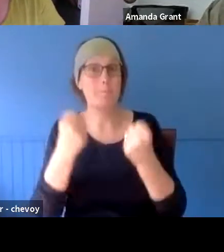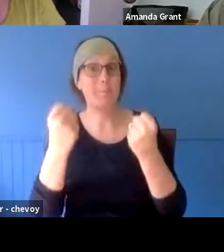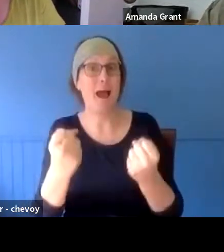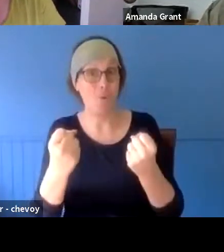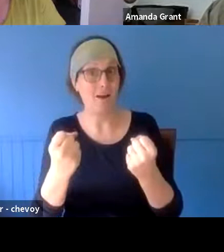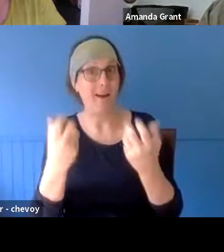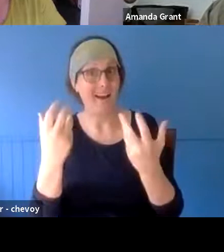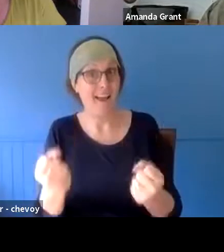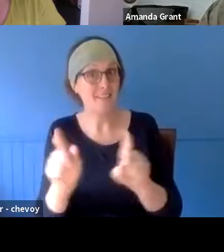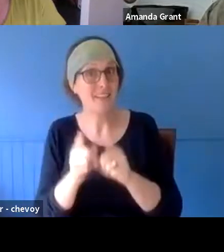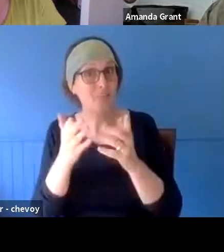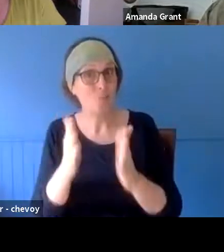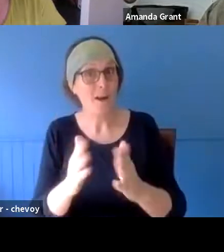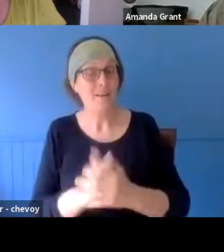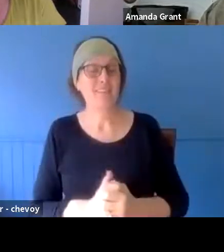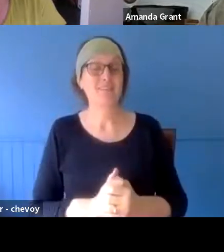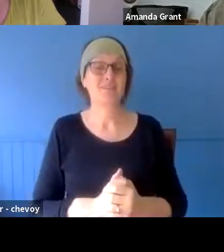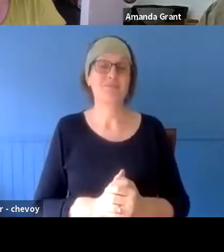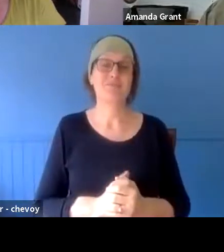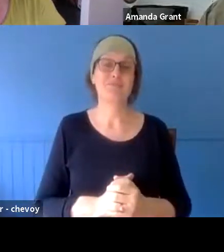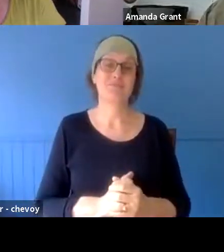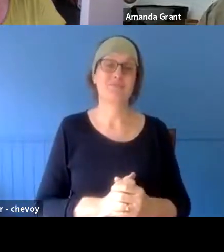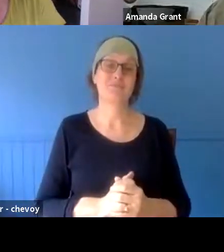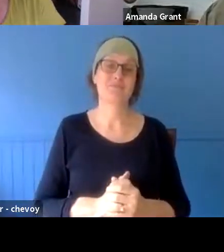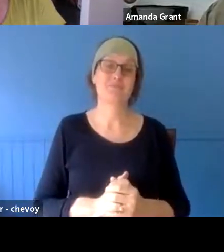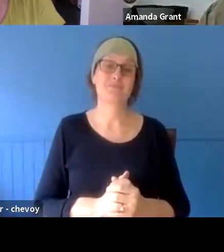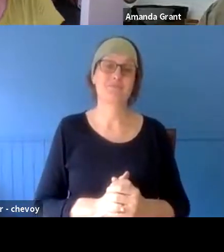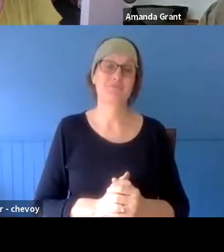in a similar scenario in that you're not necessarily sitting there one on